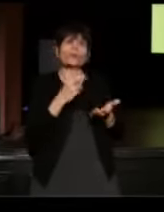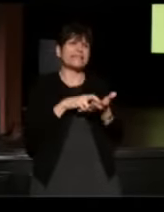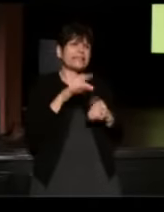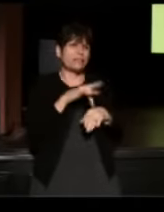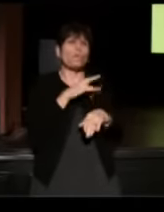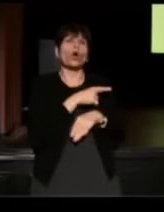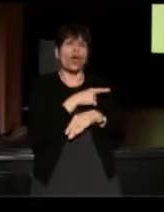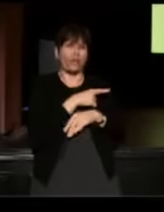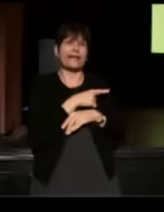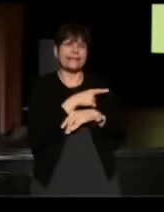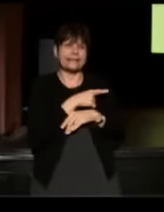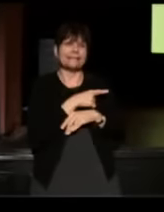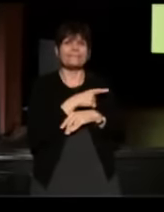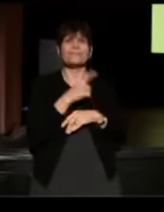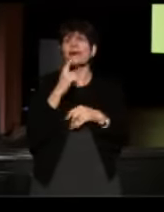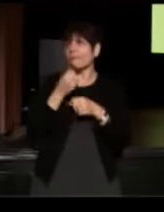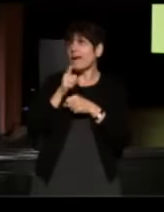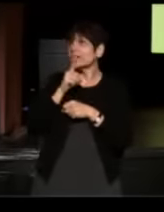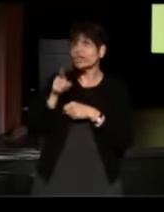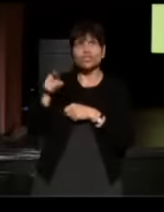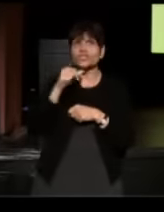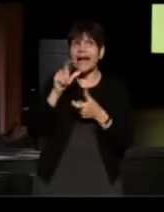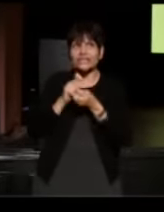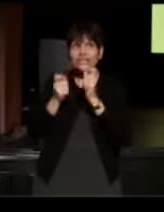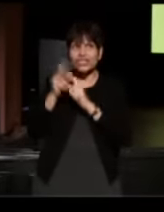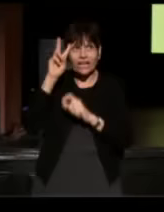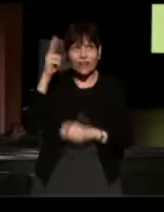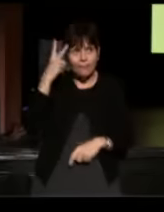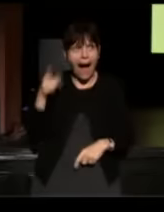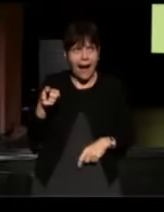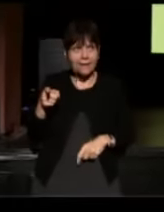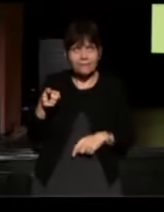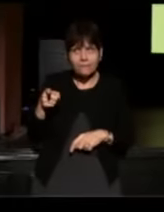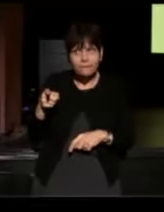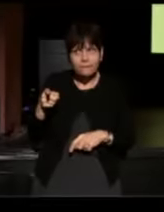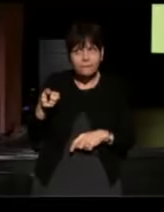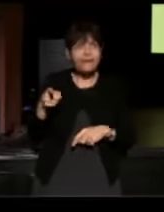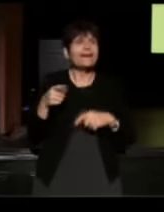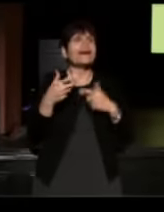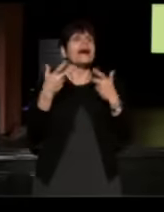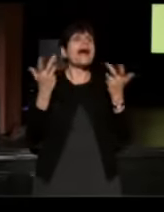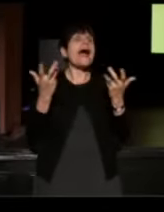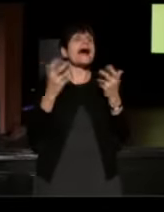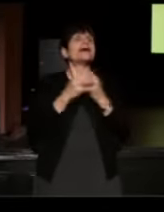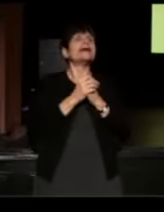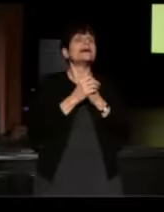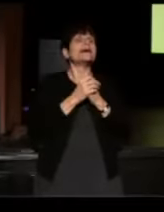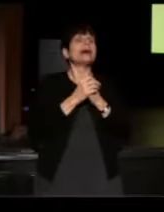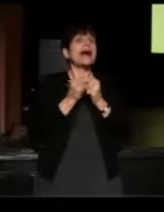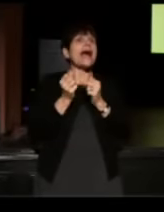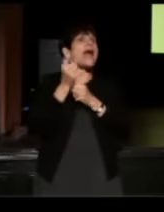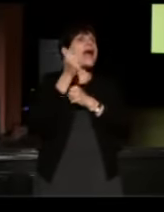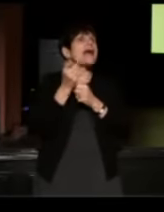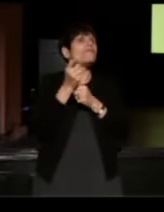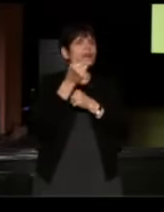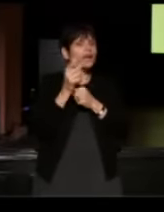(Danny) To make sure she hadn't changed her mind, and she hadn't and every year on April 22nd